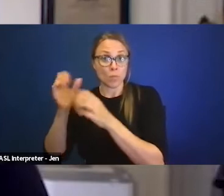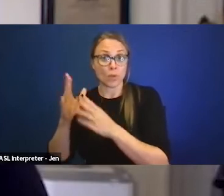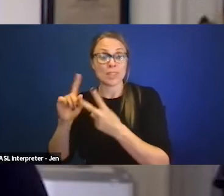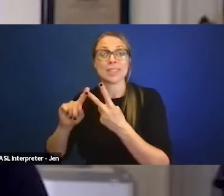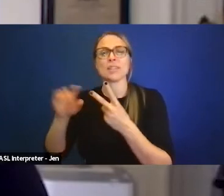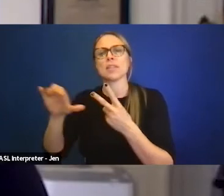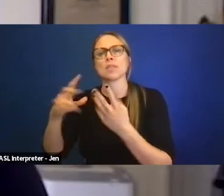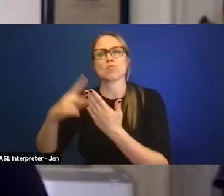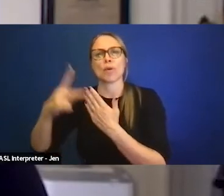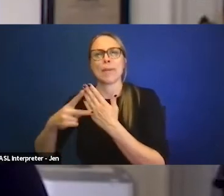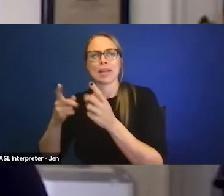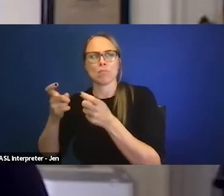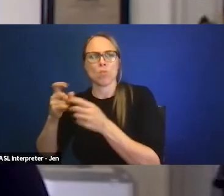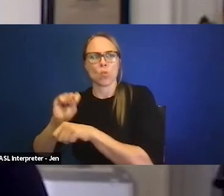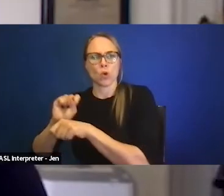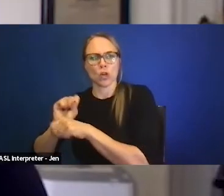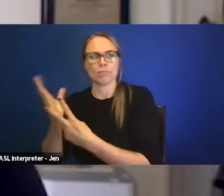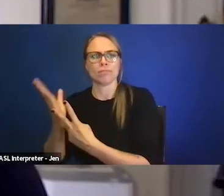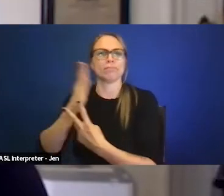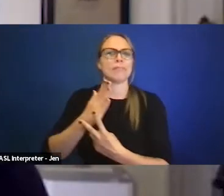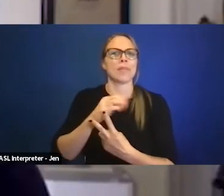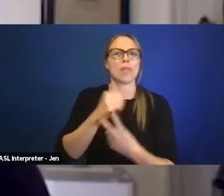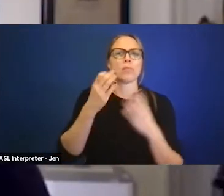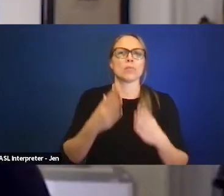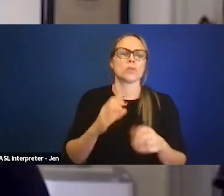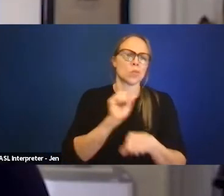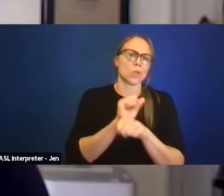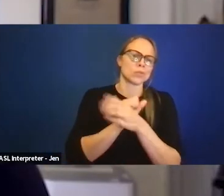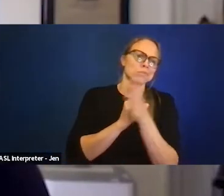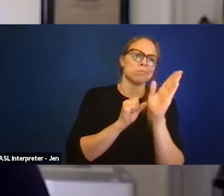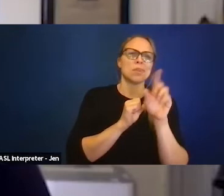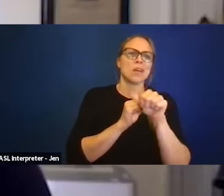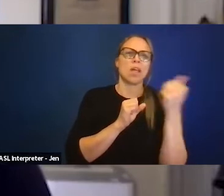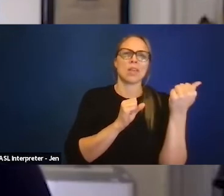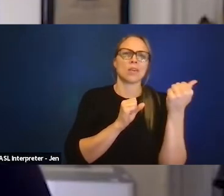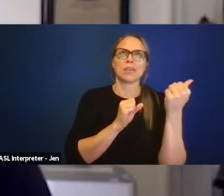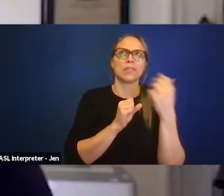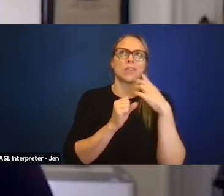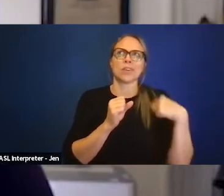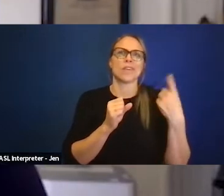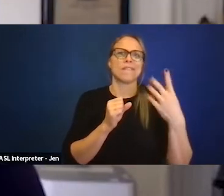The other one has been working across the organization for another oh, four or five years now,